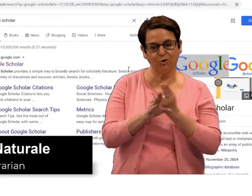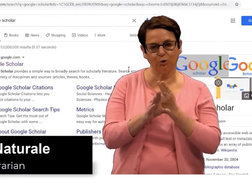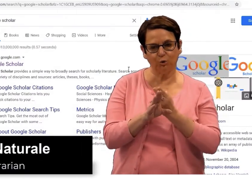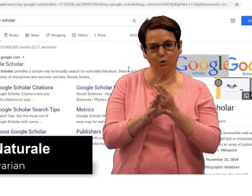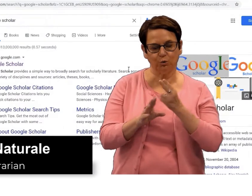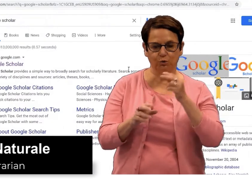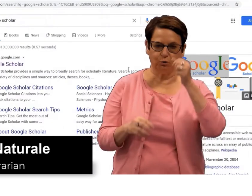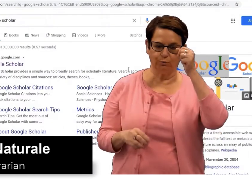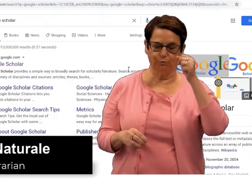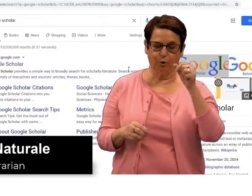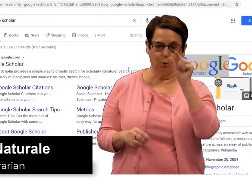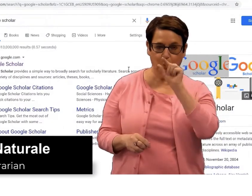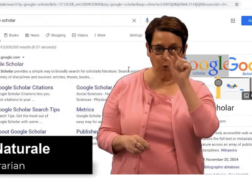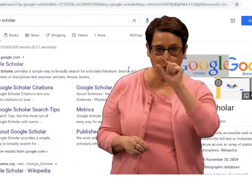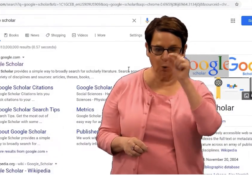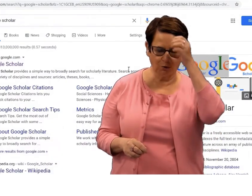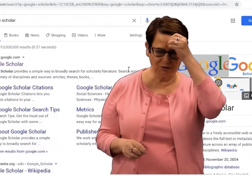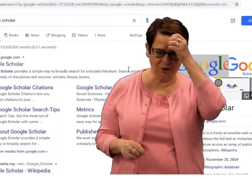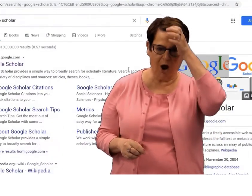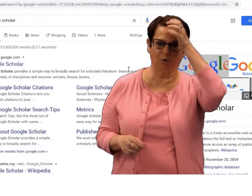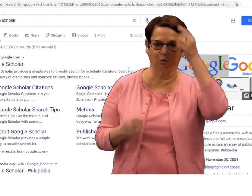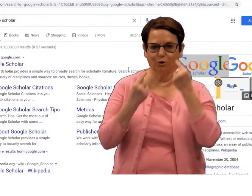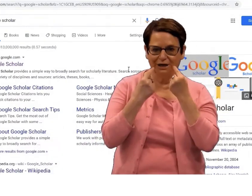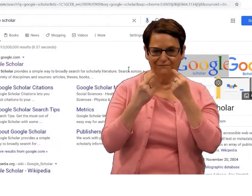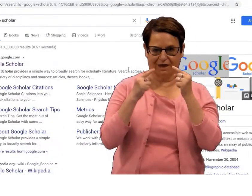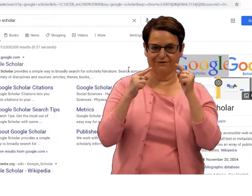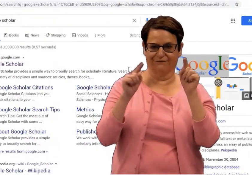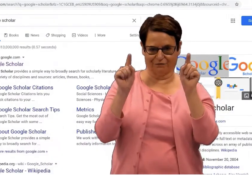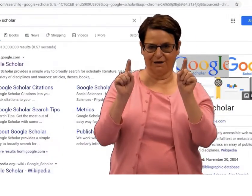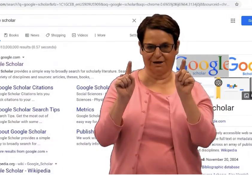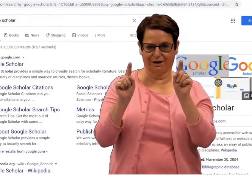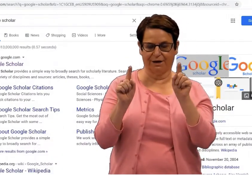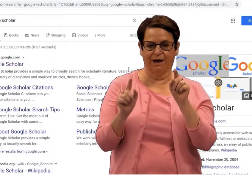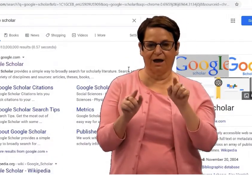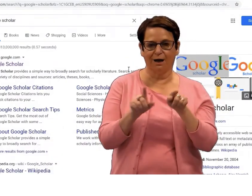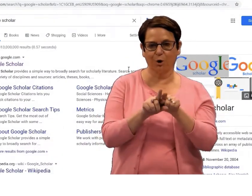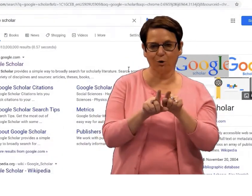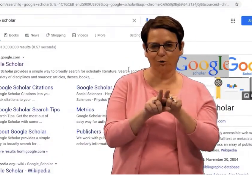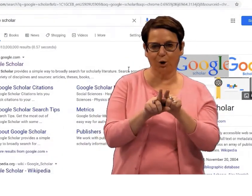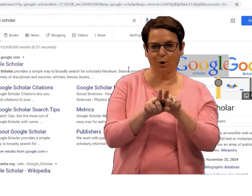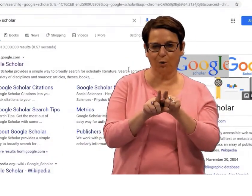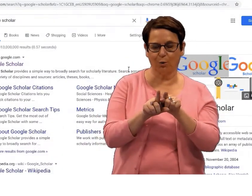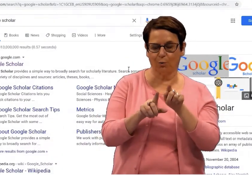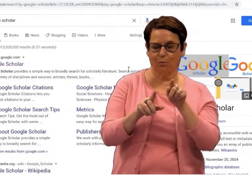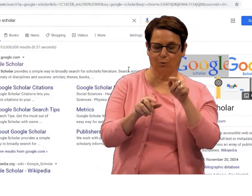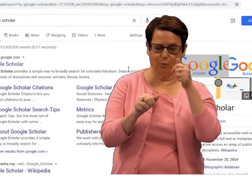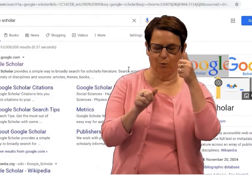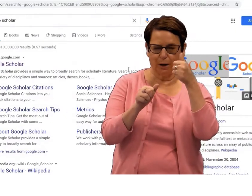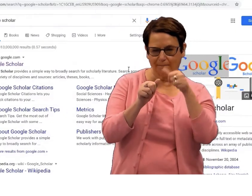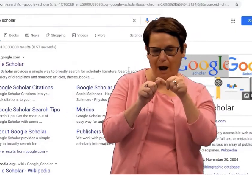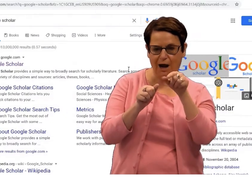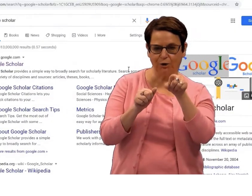Today I want to explain how to use Google Scholar effectively.